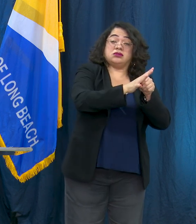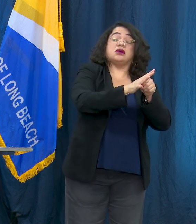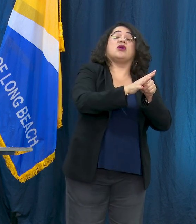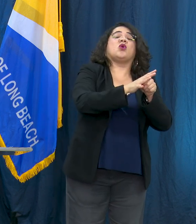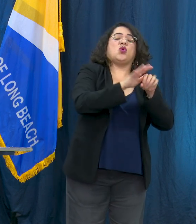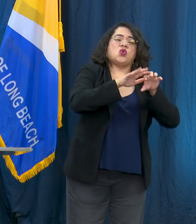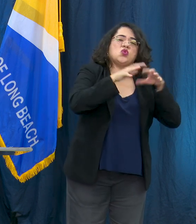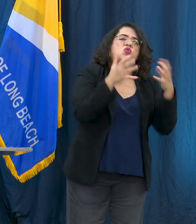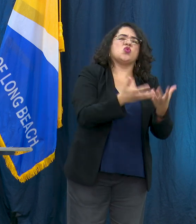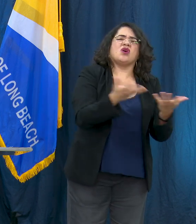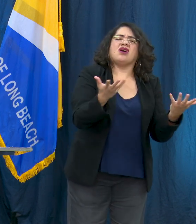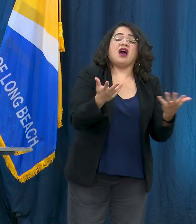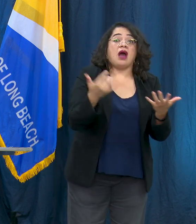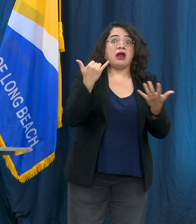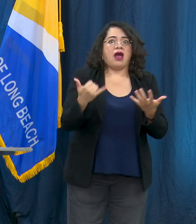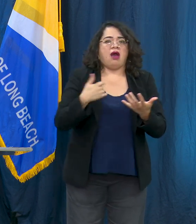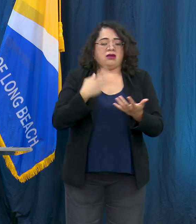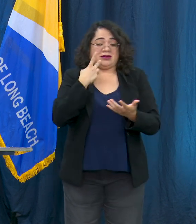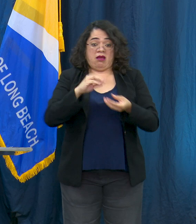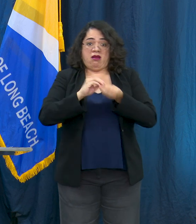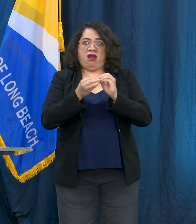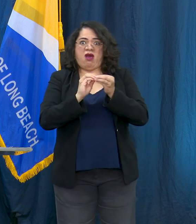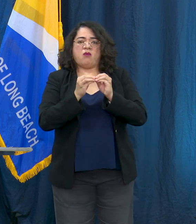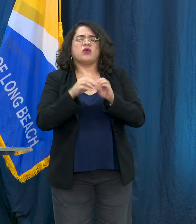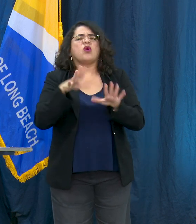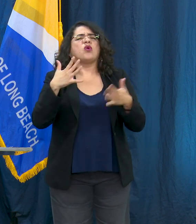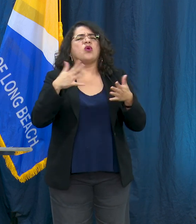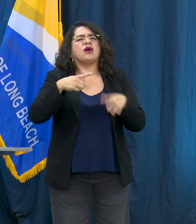hospitalizations and deaths among our African-American community. We have been